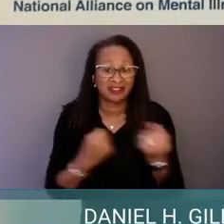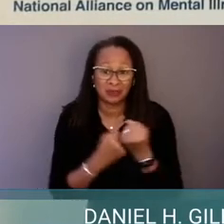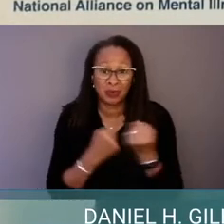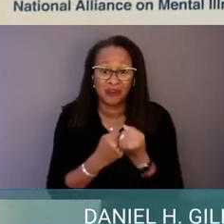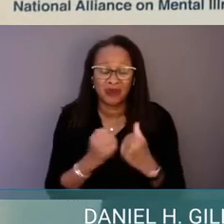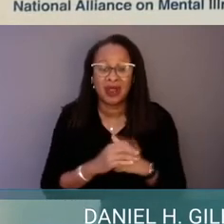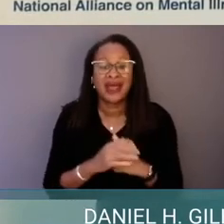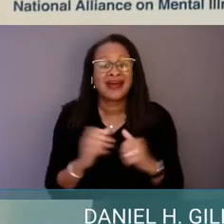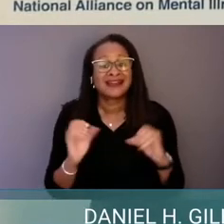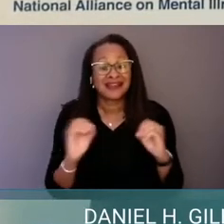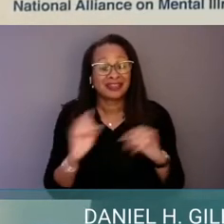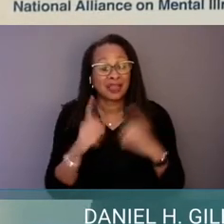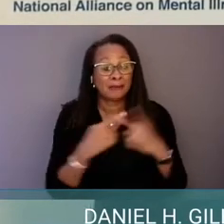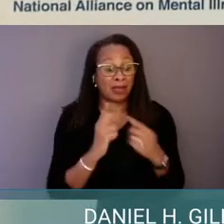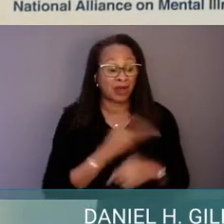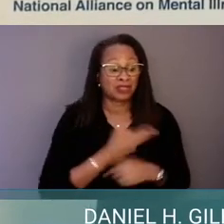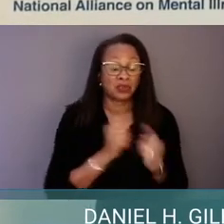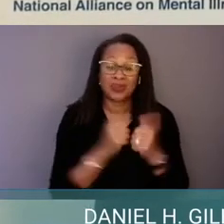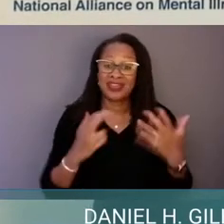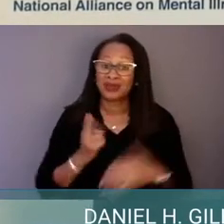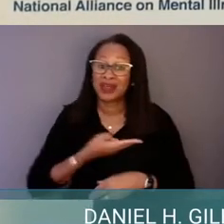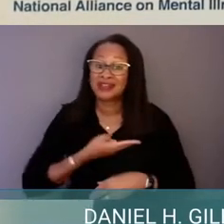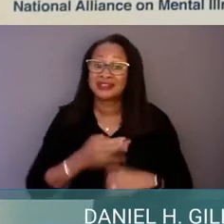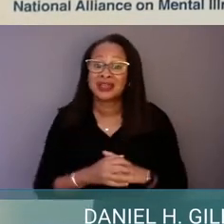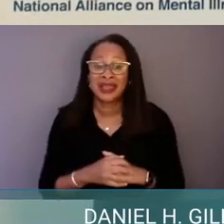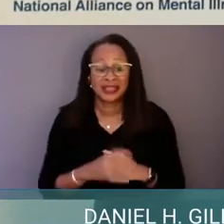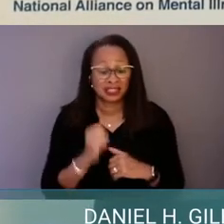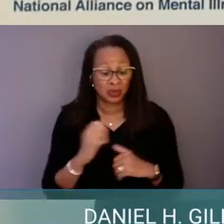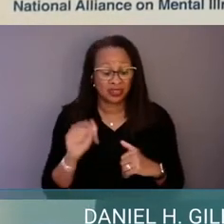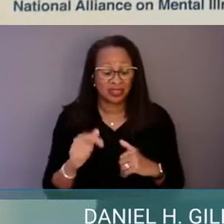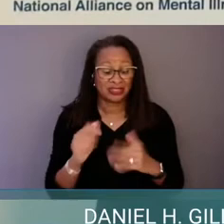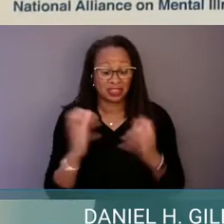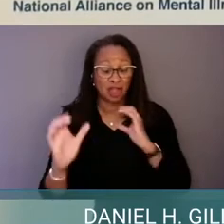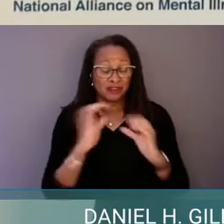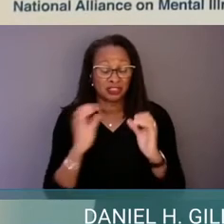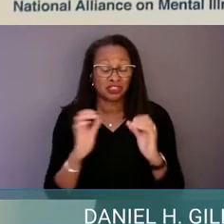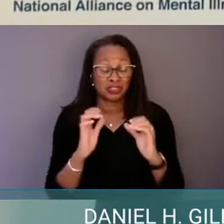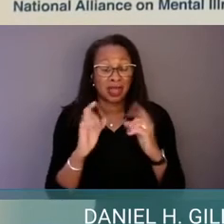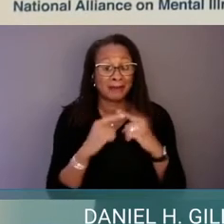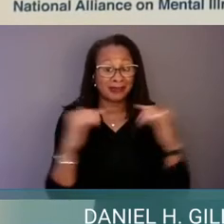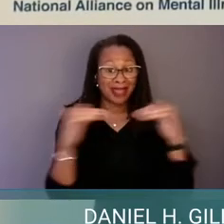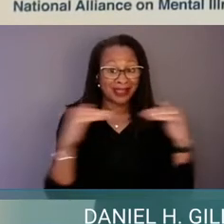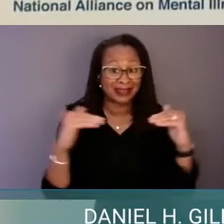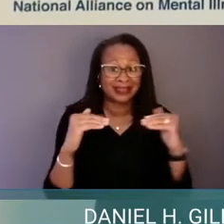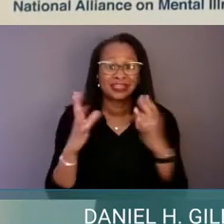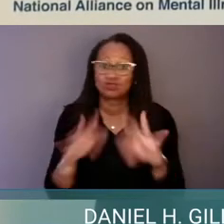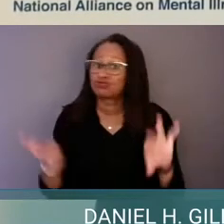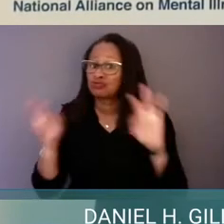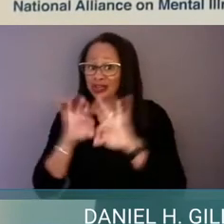So this conversation about equity with 988 is critically important, and it will take partnerships like this to make it happen.